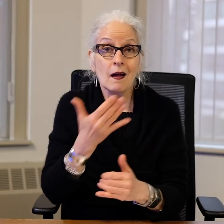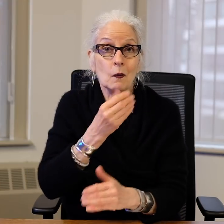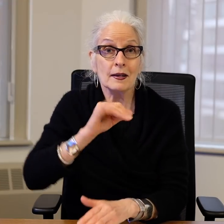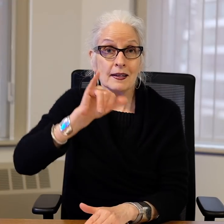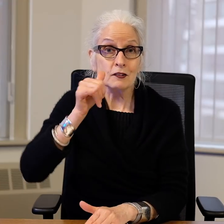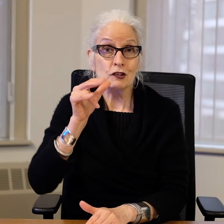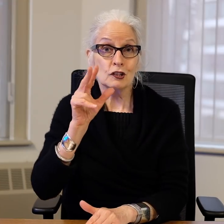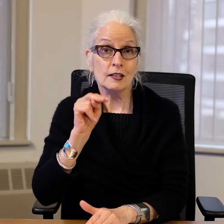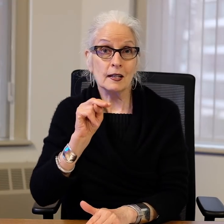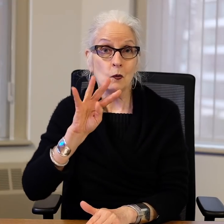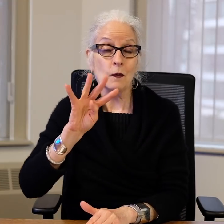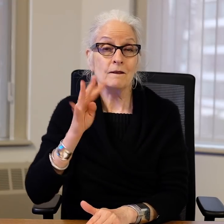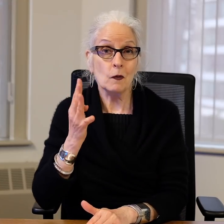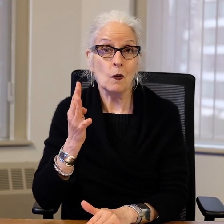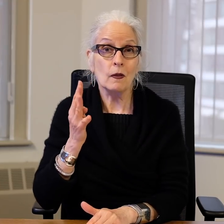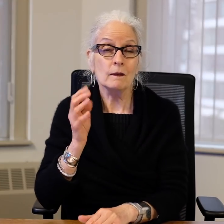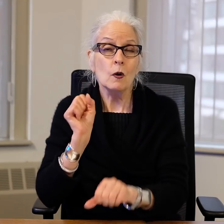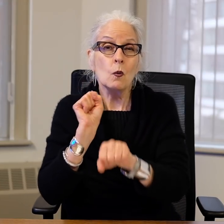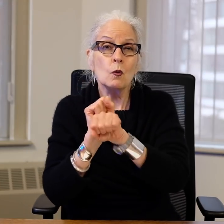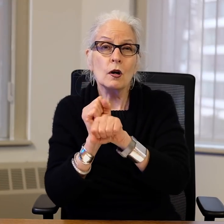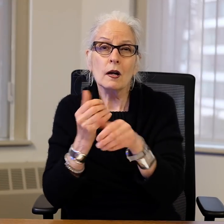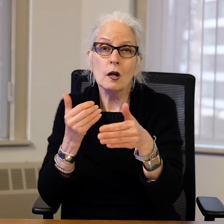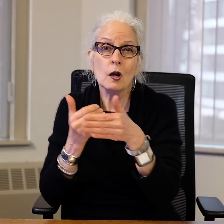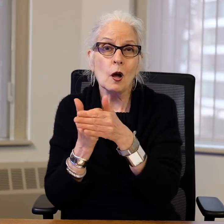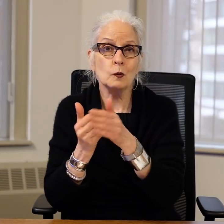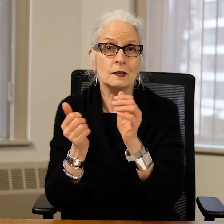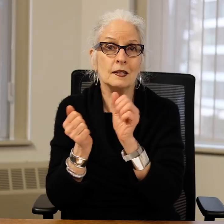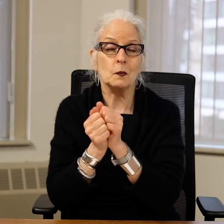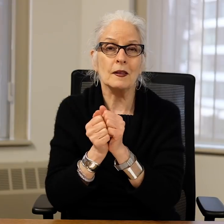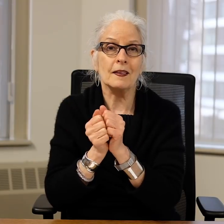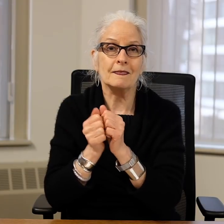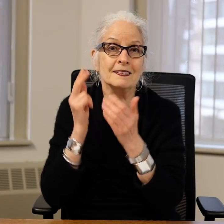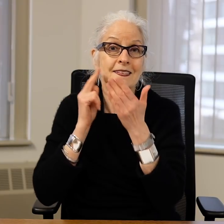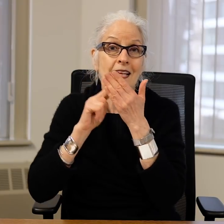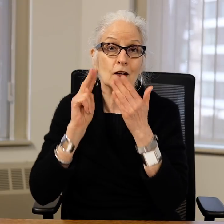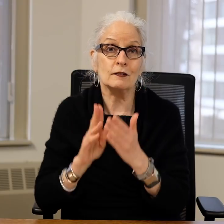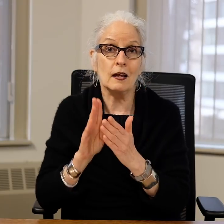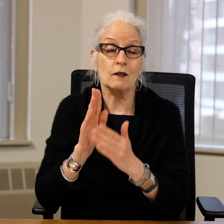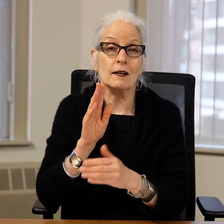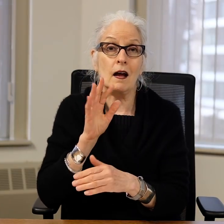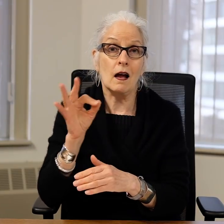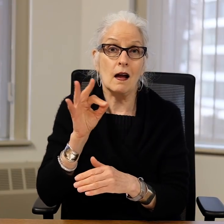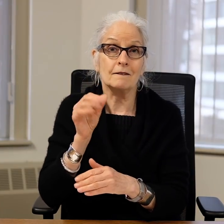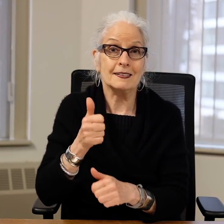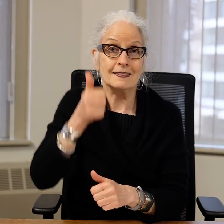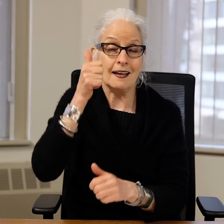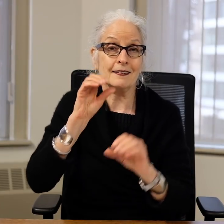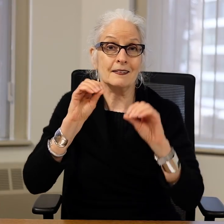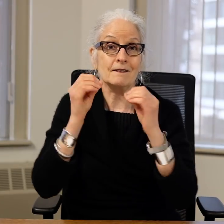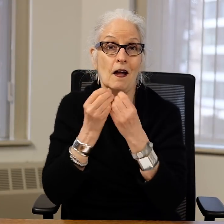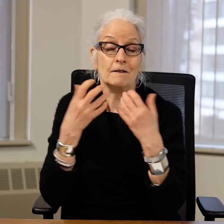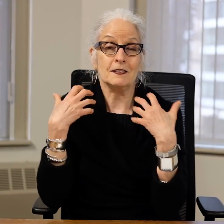Between now and January 4th I will be working closely with the Secretary of the Executive